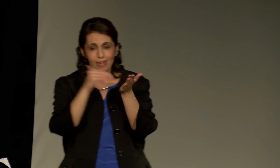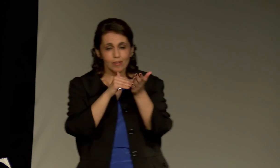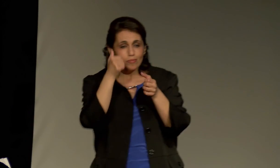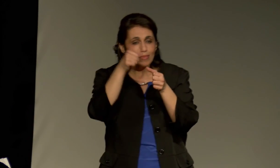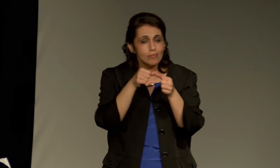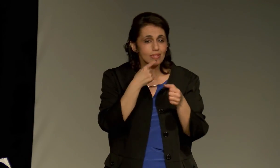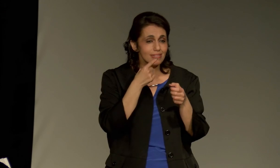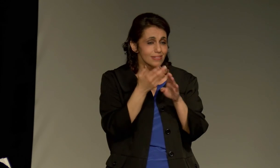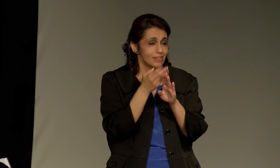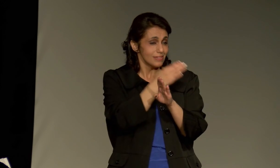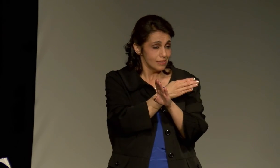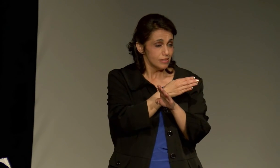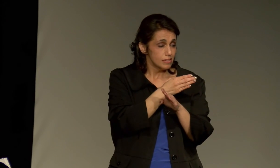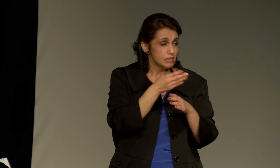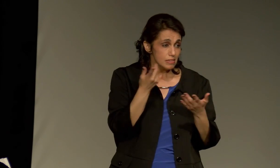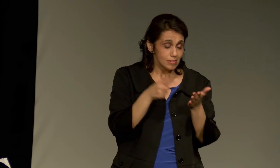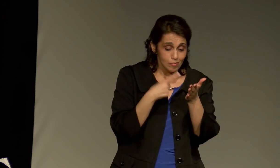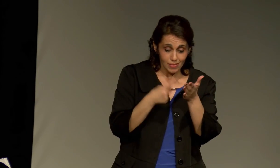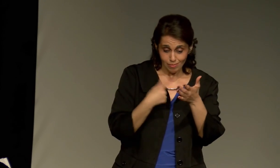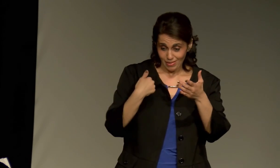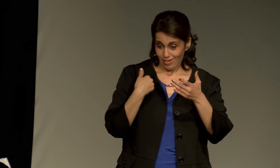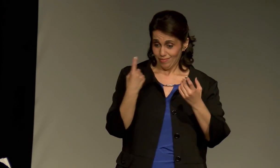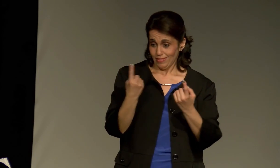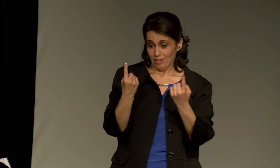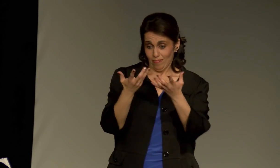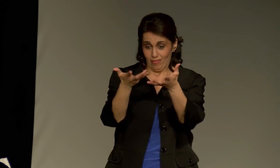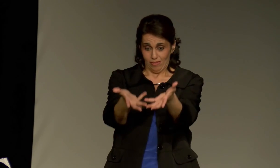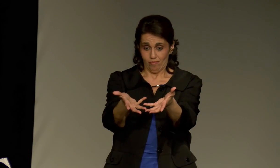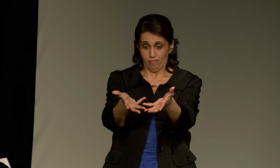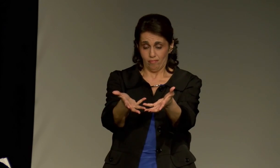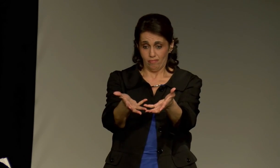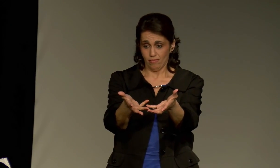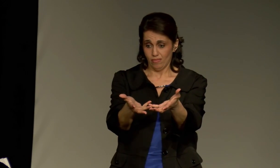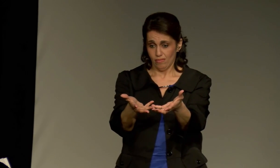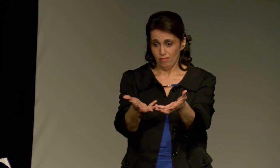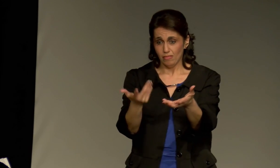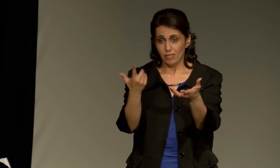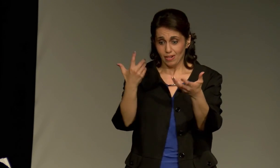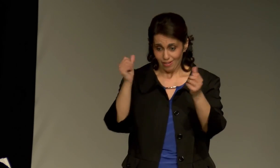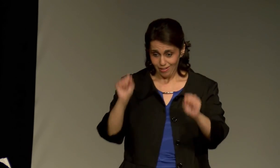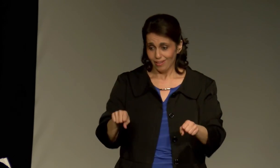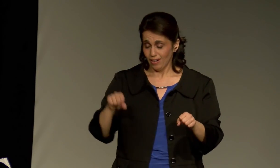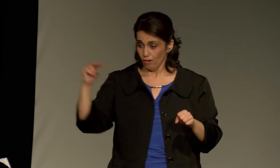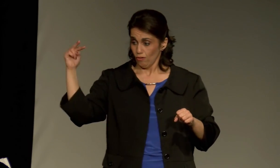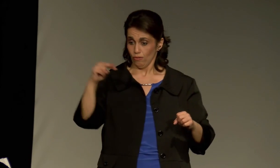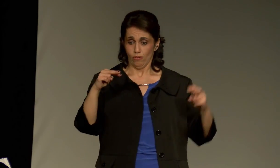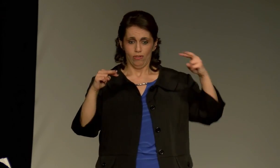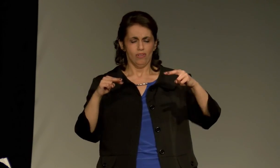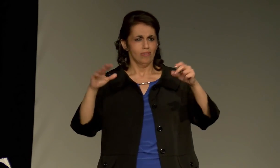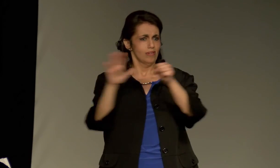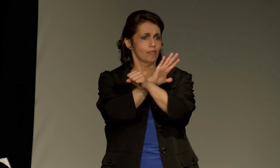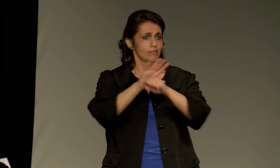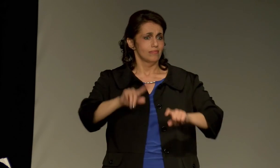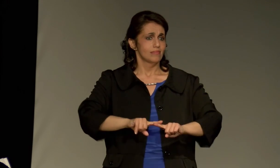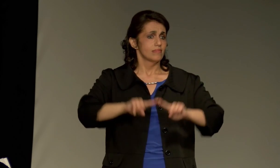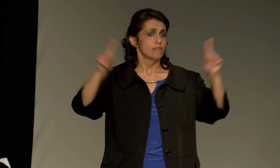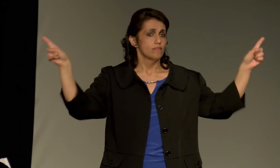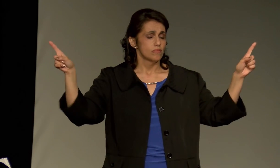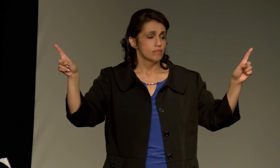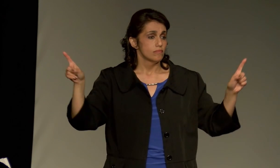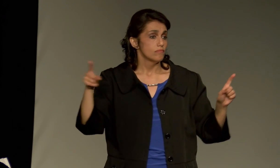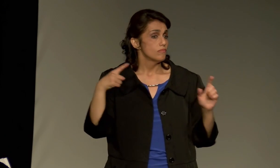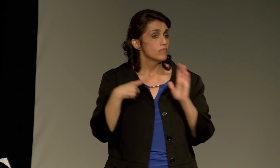Again, remember I had said previously that you can have one thing that two people see